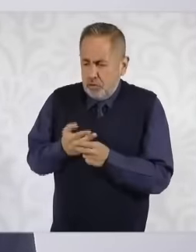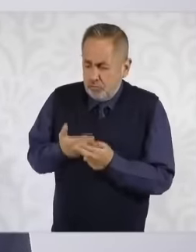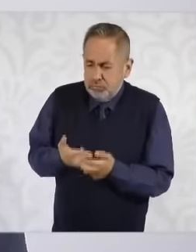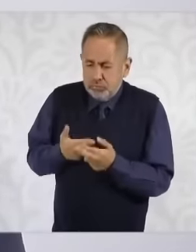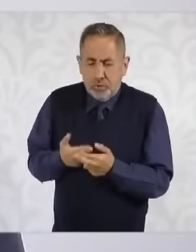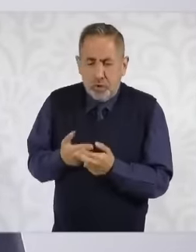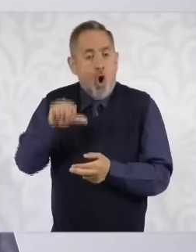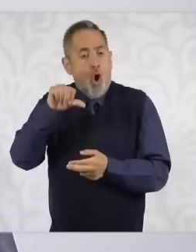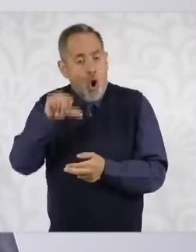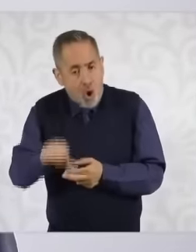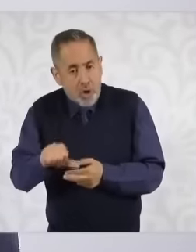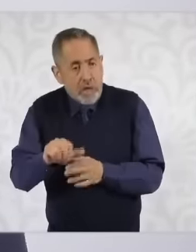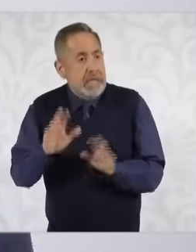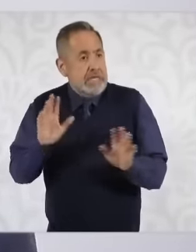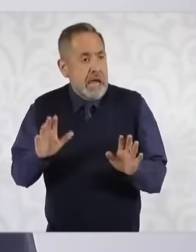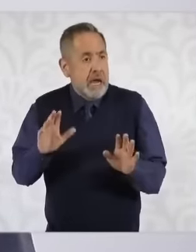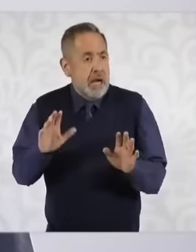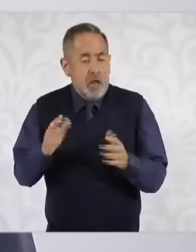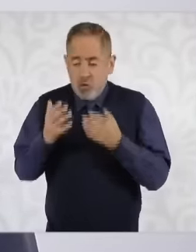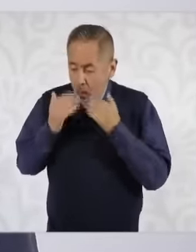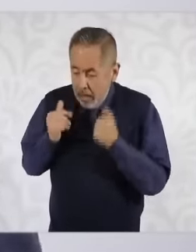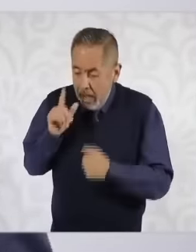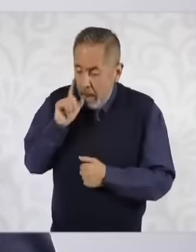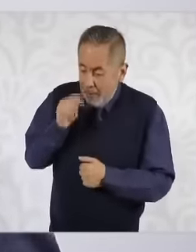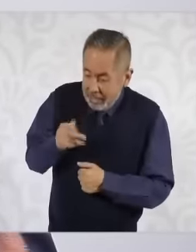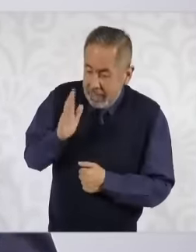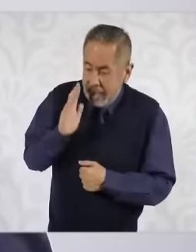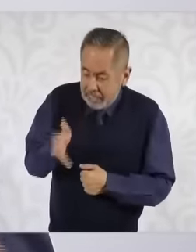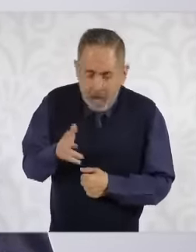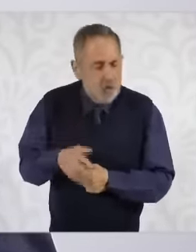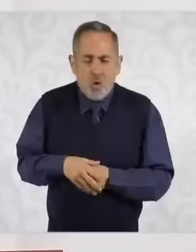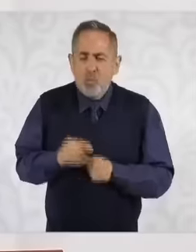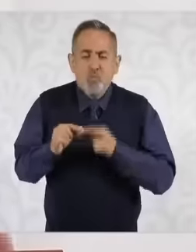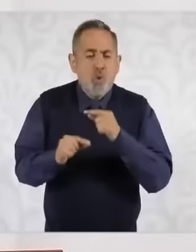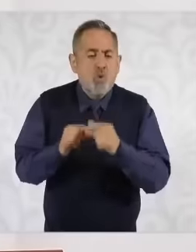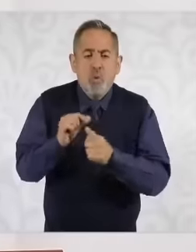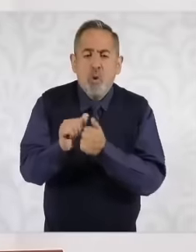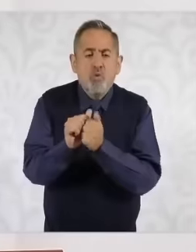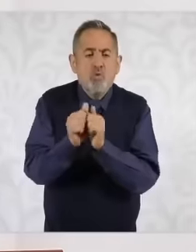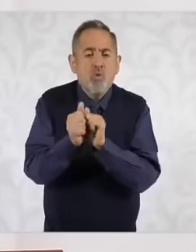there is and tomorrow Today there is not and tomorrow there is, it is a process that every day we are going to advance in